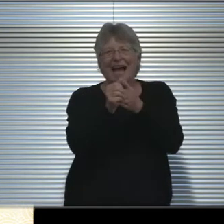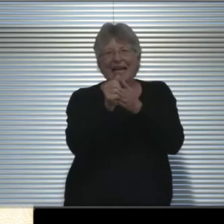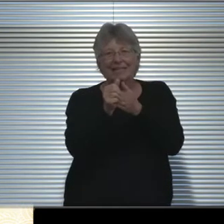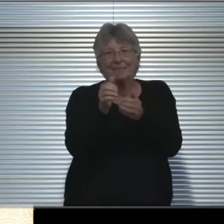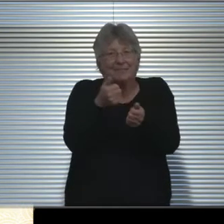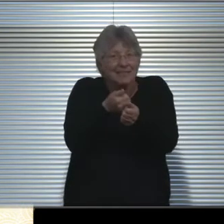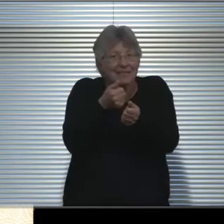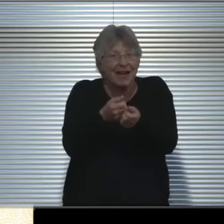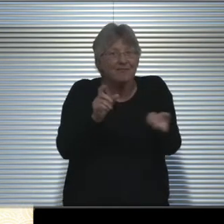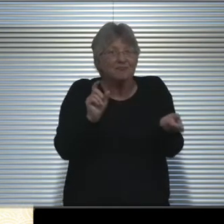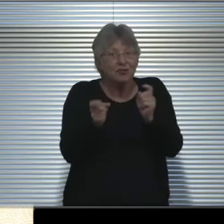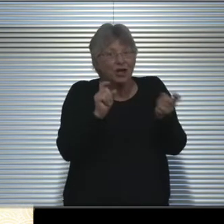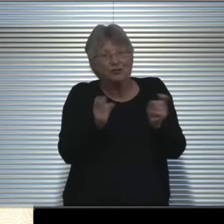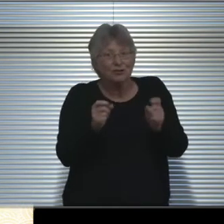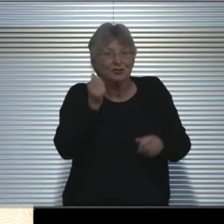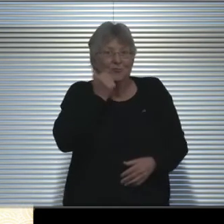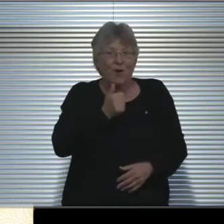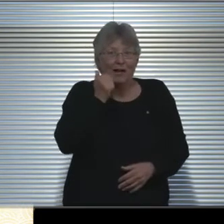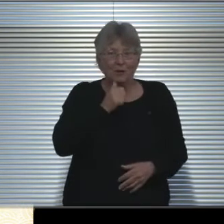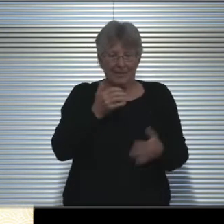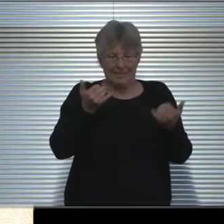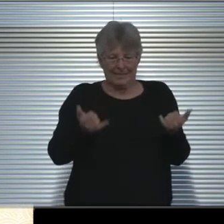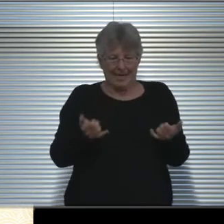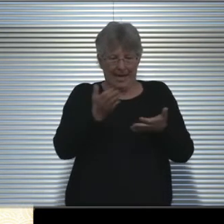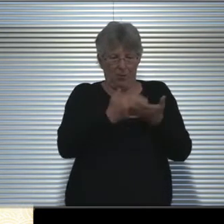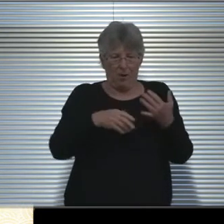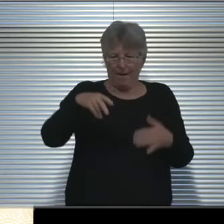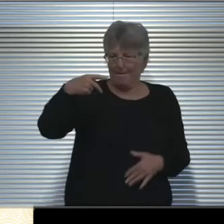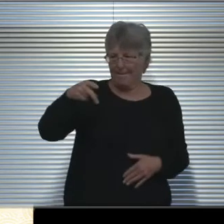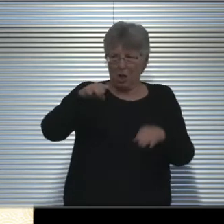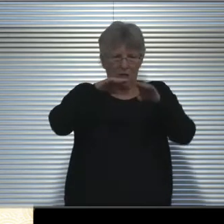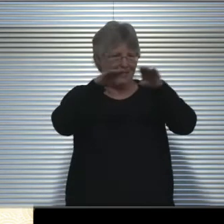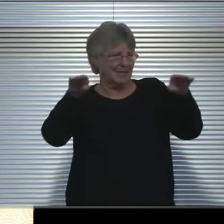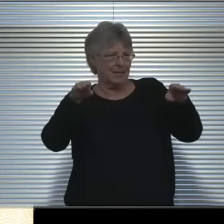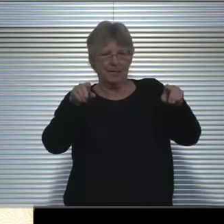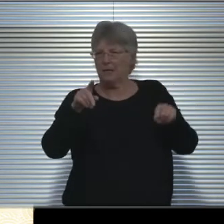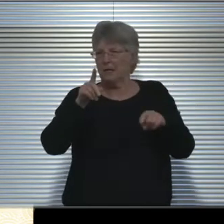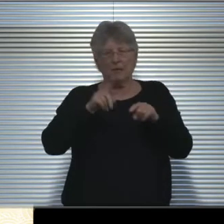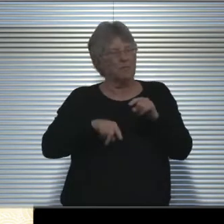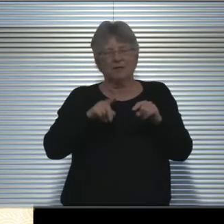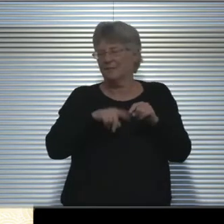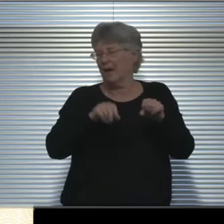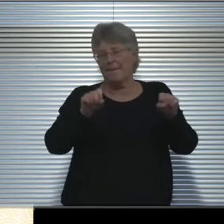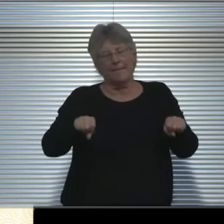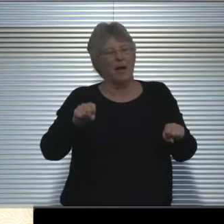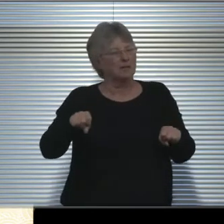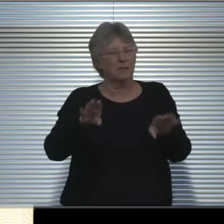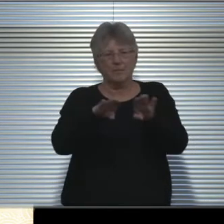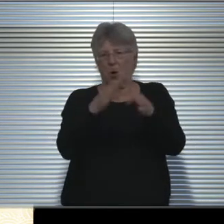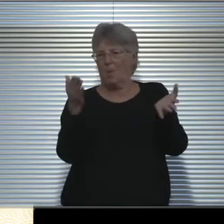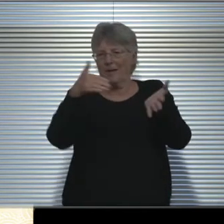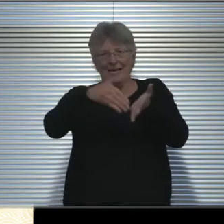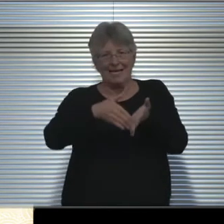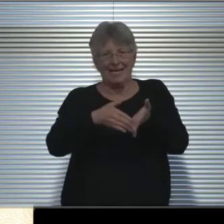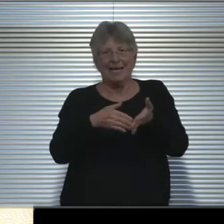So as of today, we are part of the purple tier. We are not eligible to reopen as we move into a red tier,